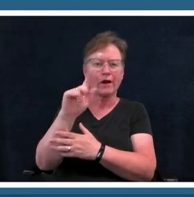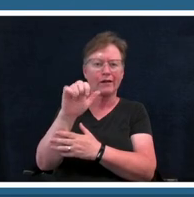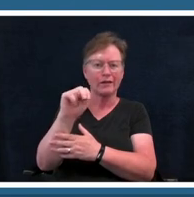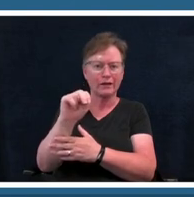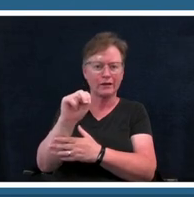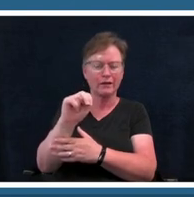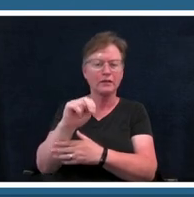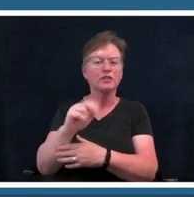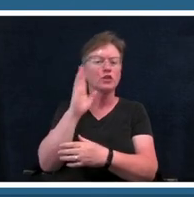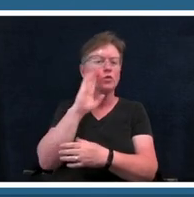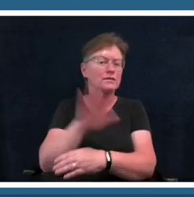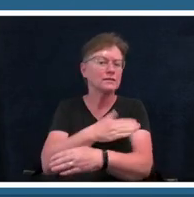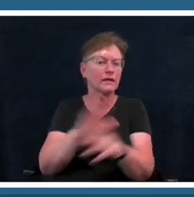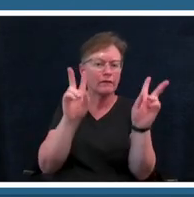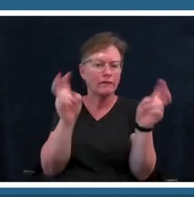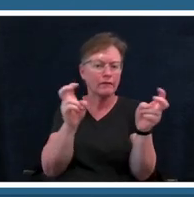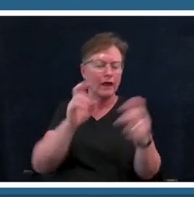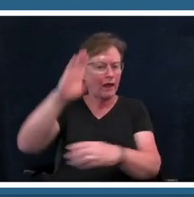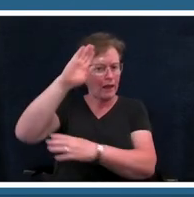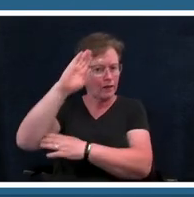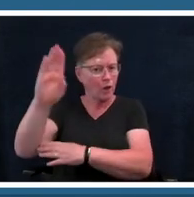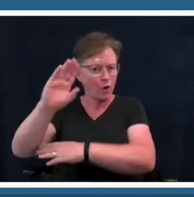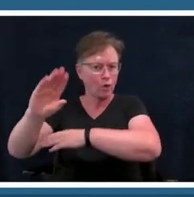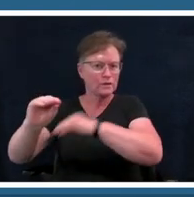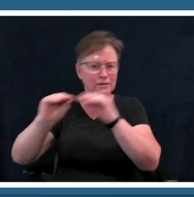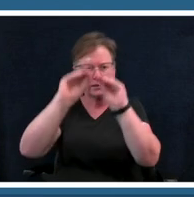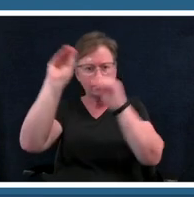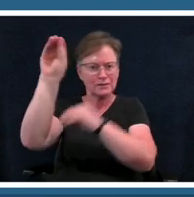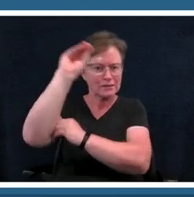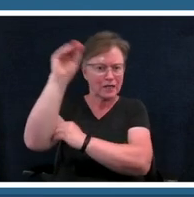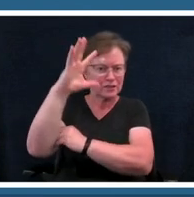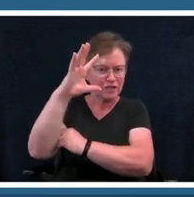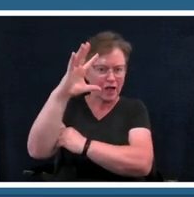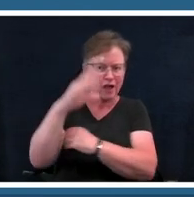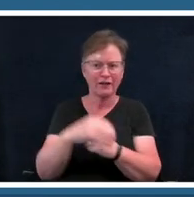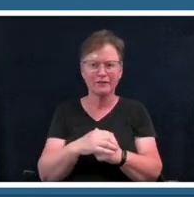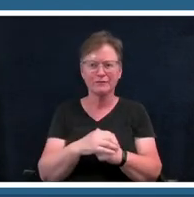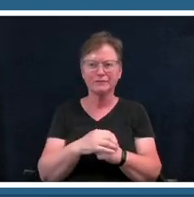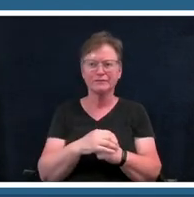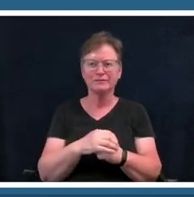of the similarities and differences in